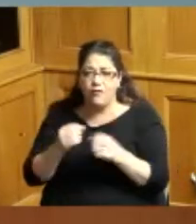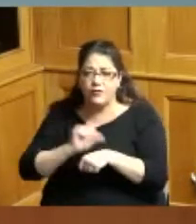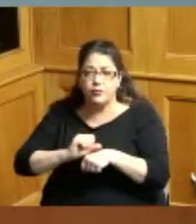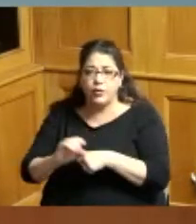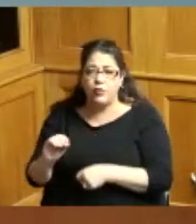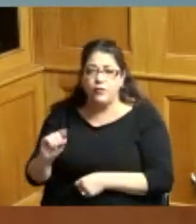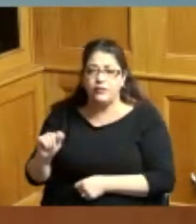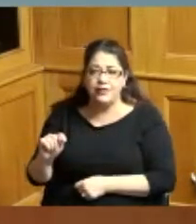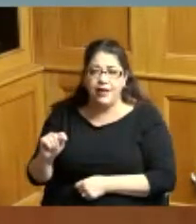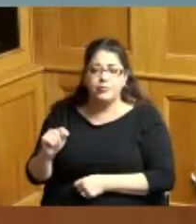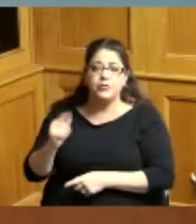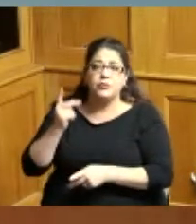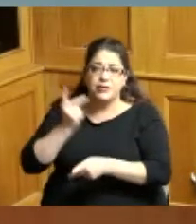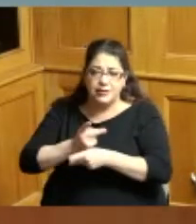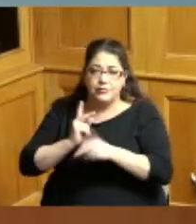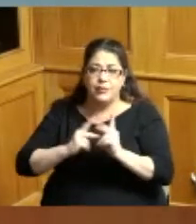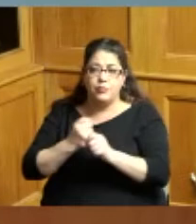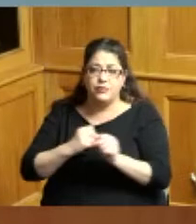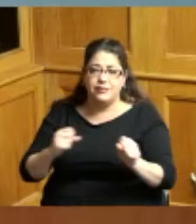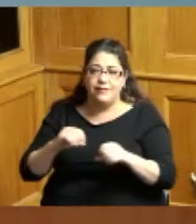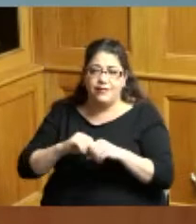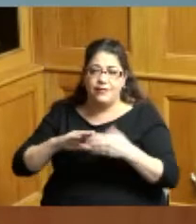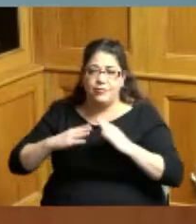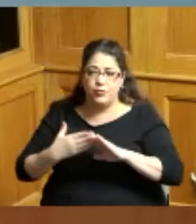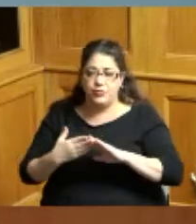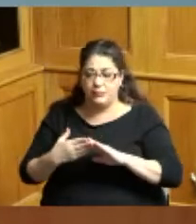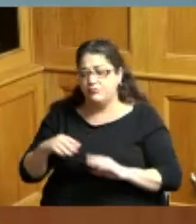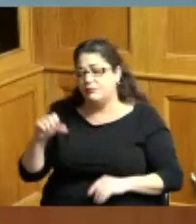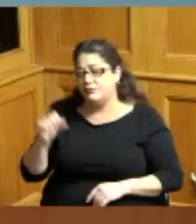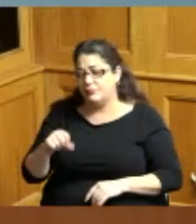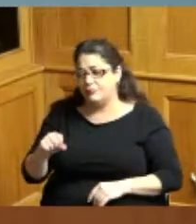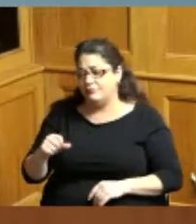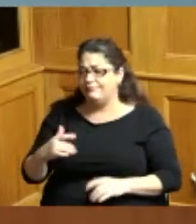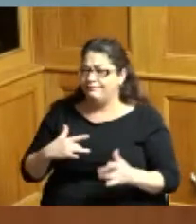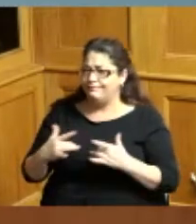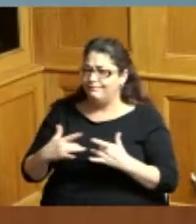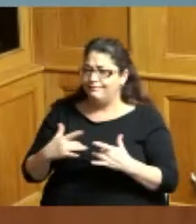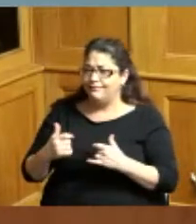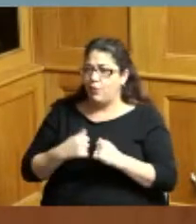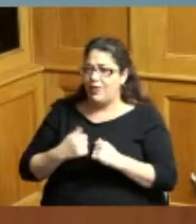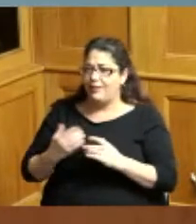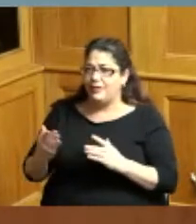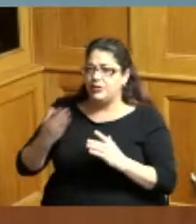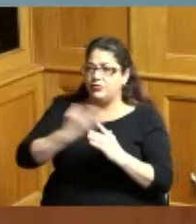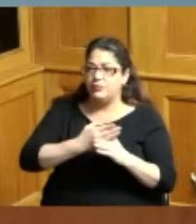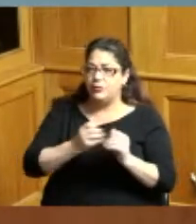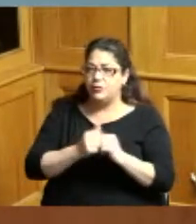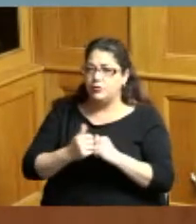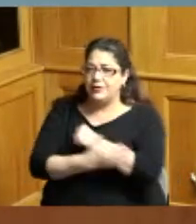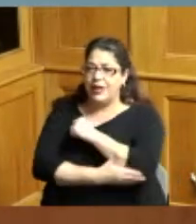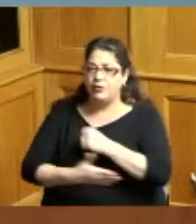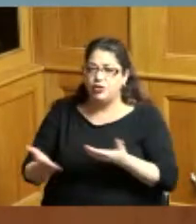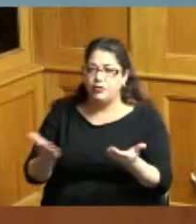stayed safe in our community but I am concerned about the disruption to county services with the